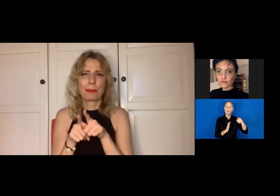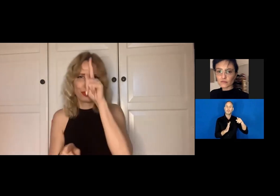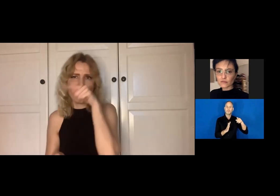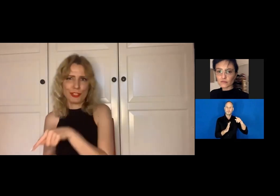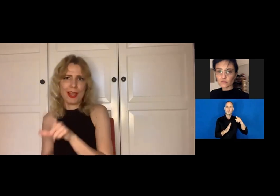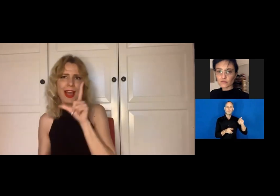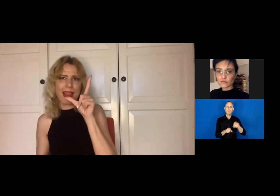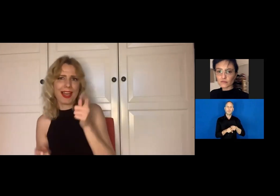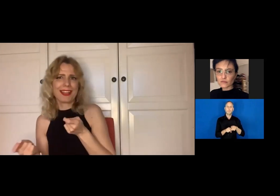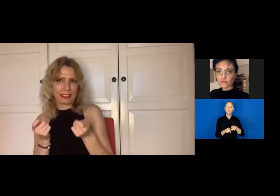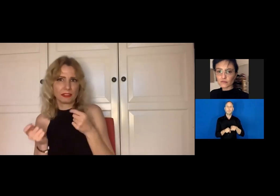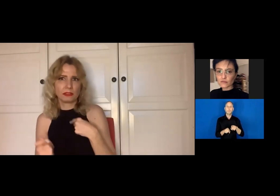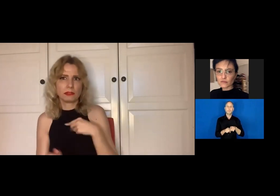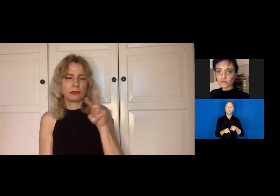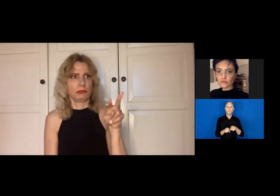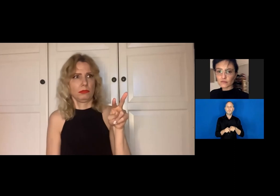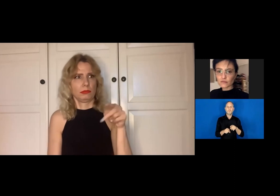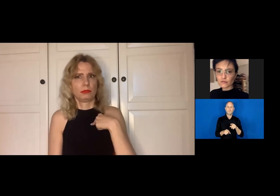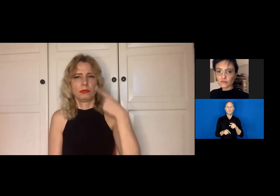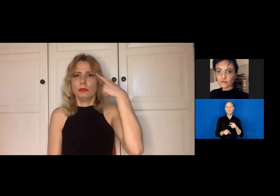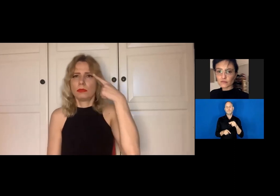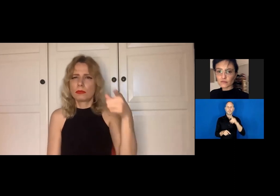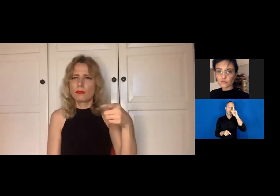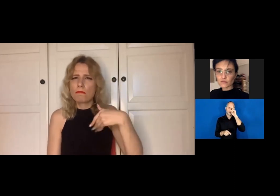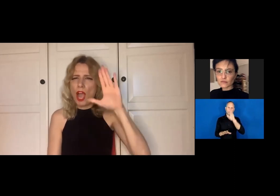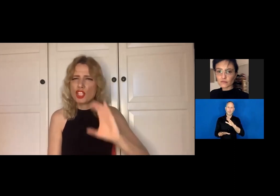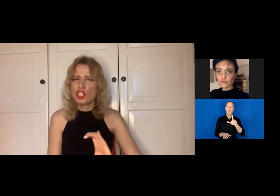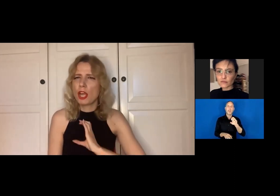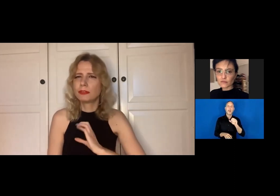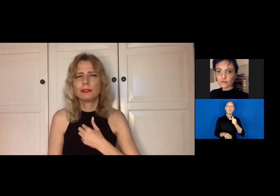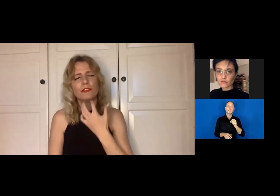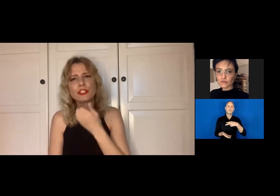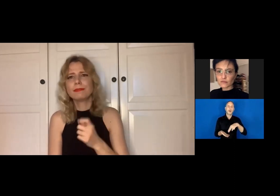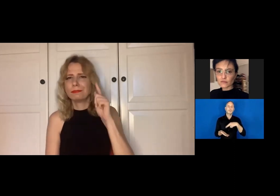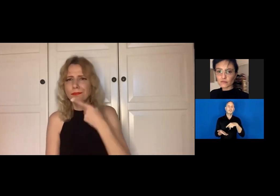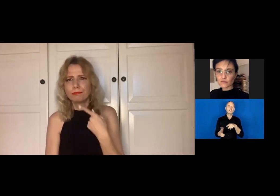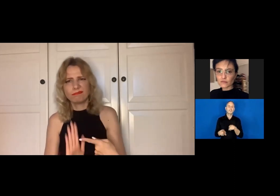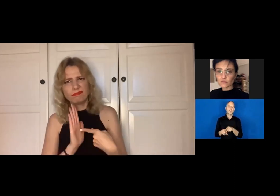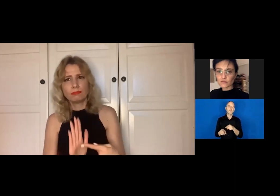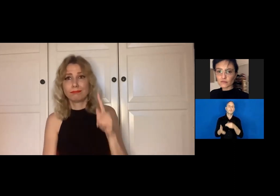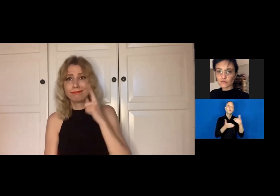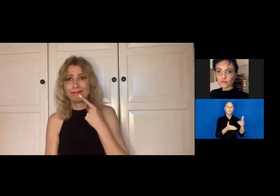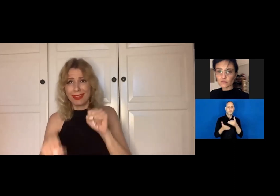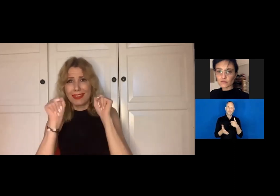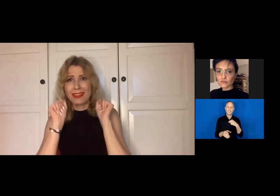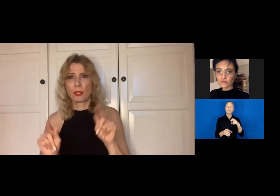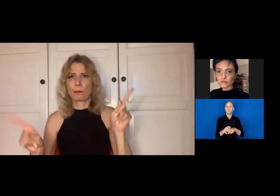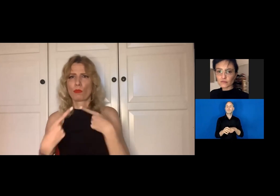You might be familiar with this because they have this in Germany, too. And this was the moment I saw my chance.